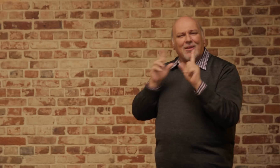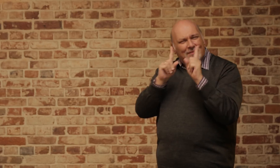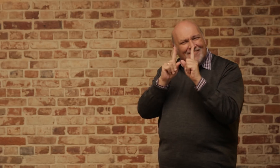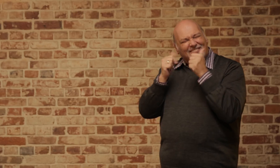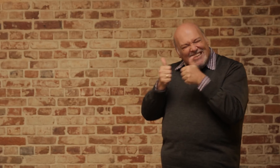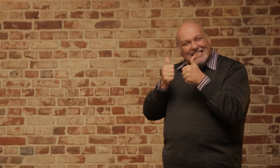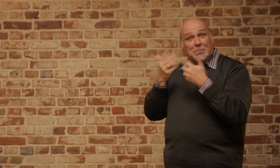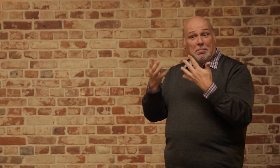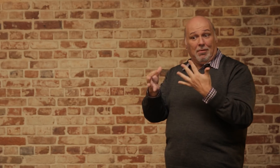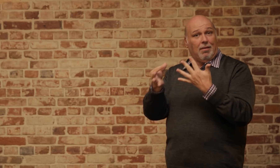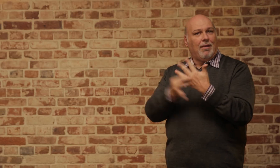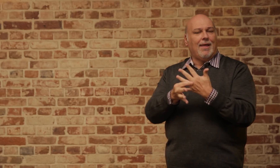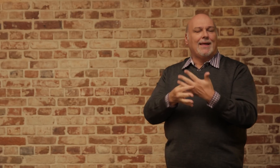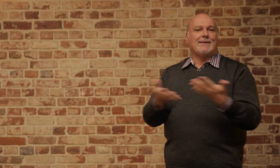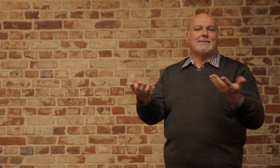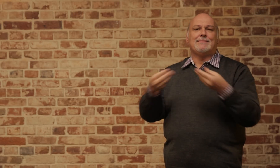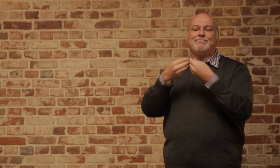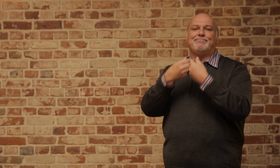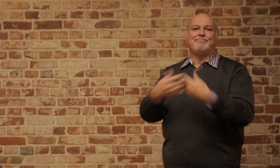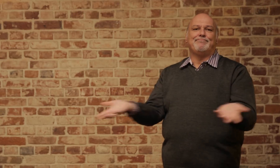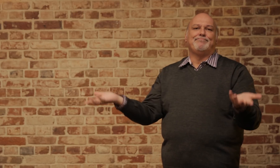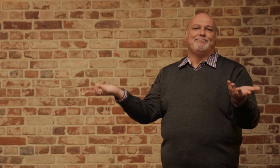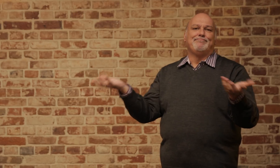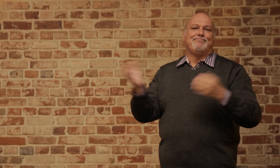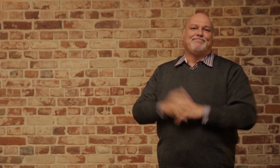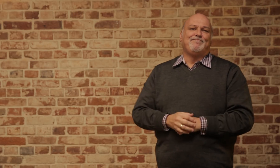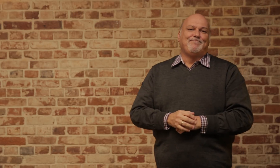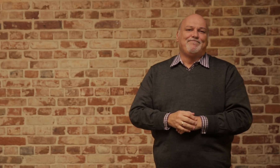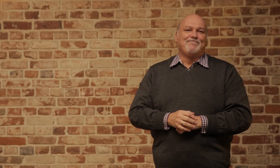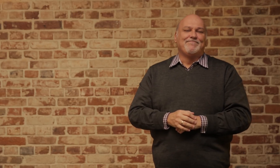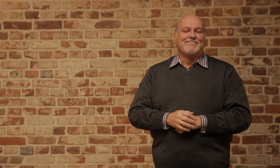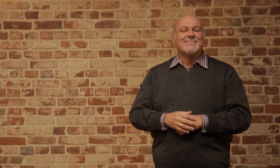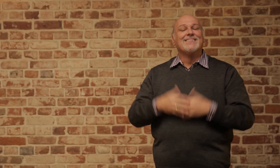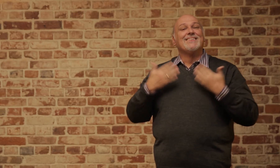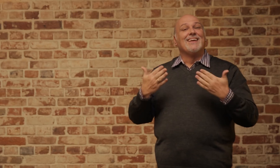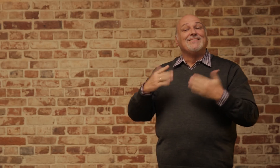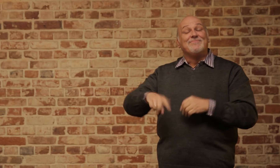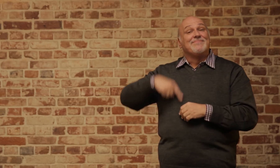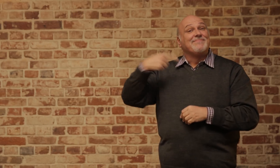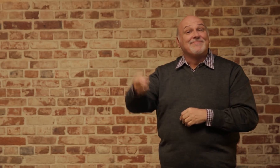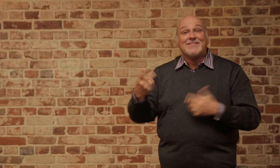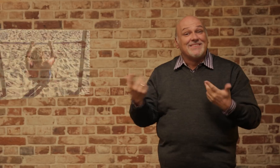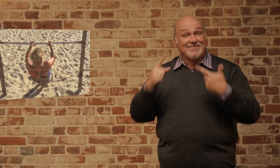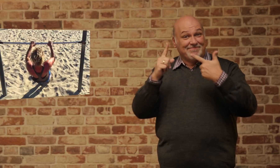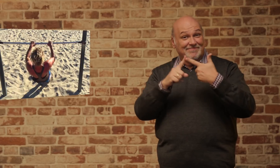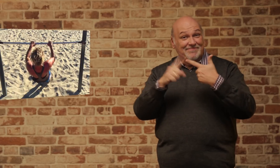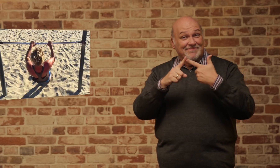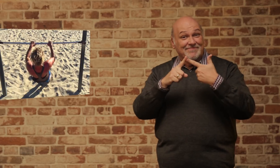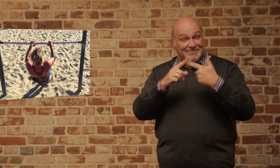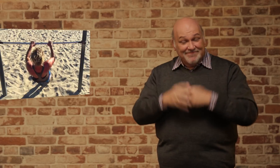If she waited, then she would have gotten the engagement ring. Now for the second video.